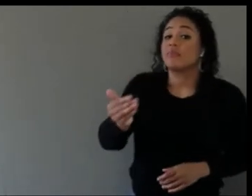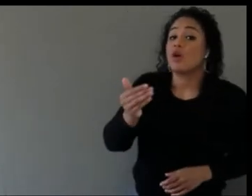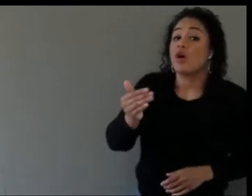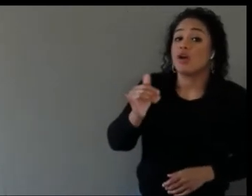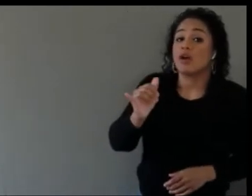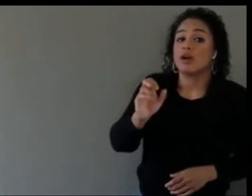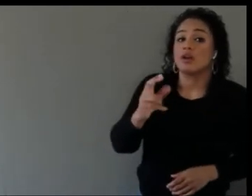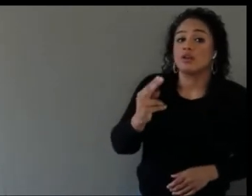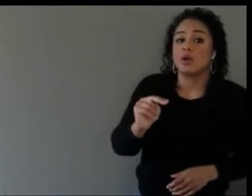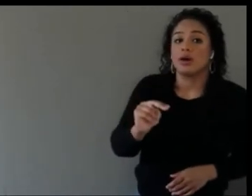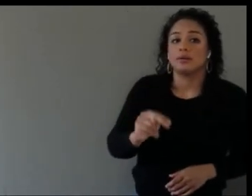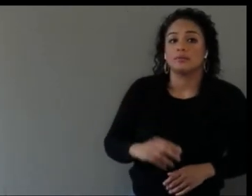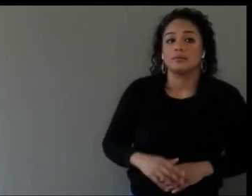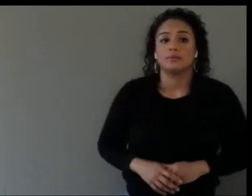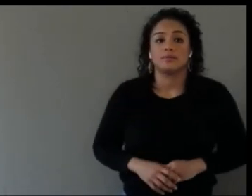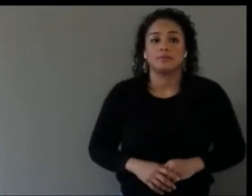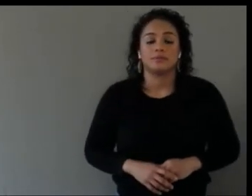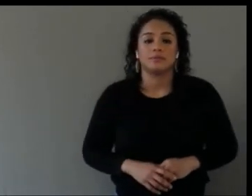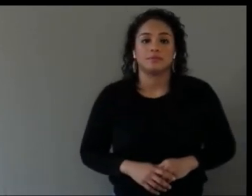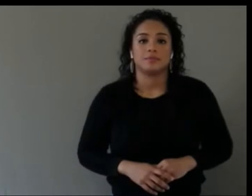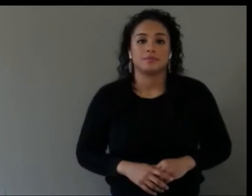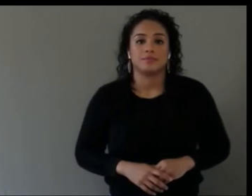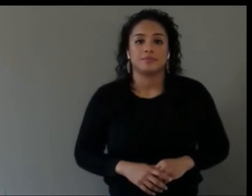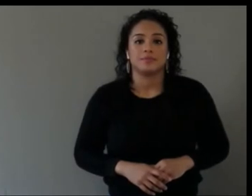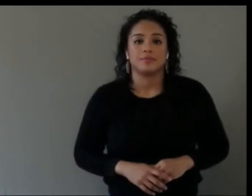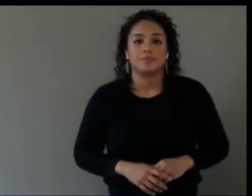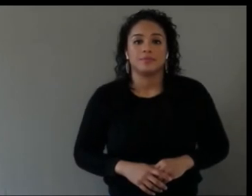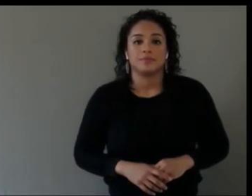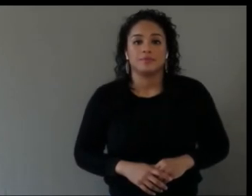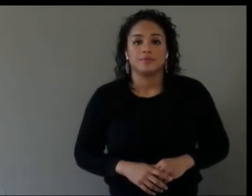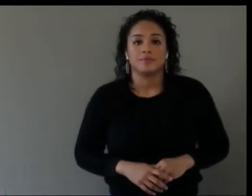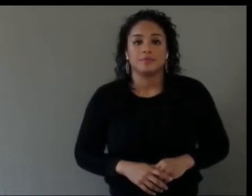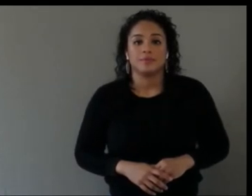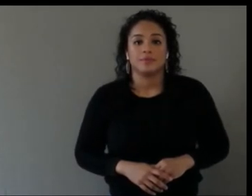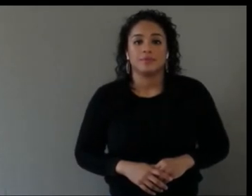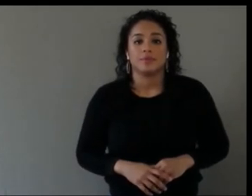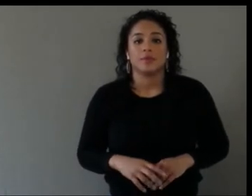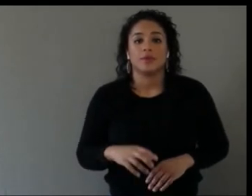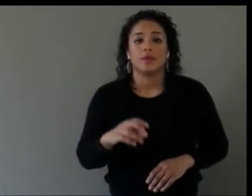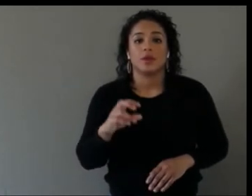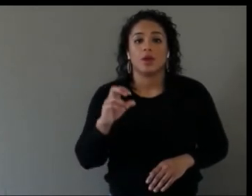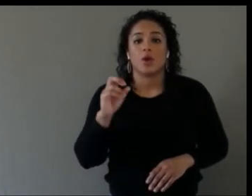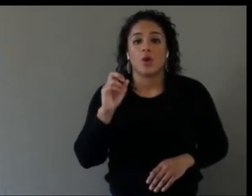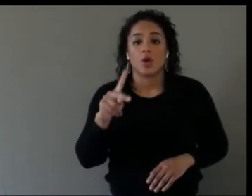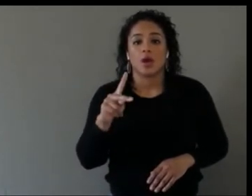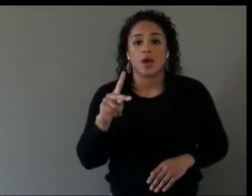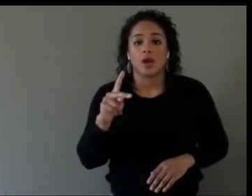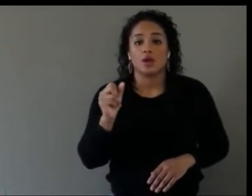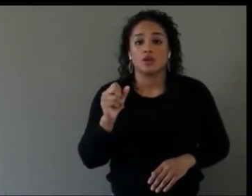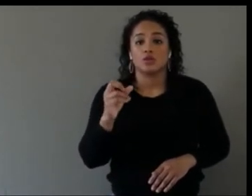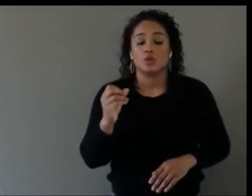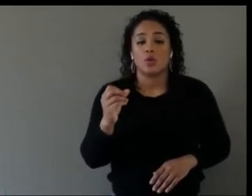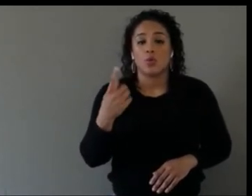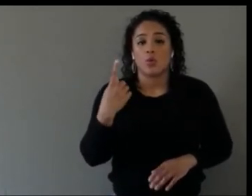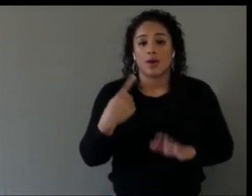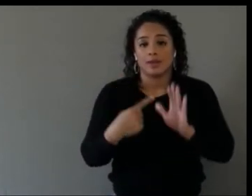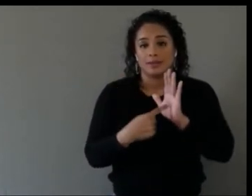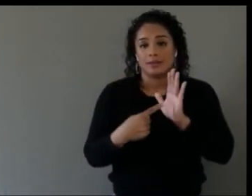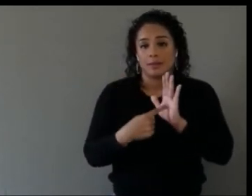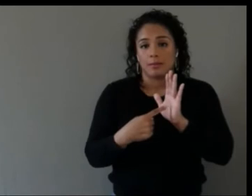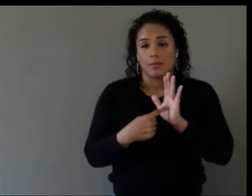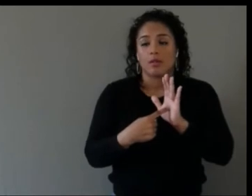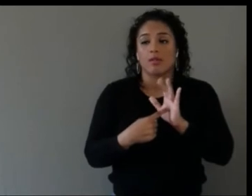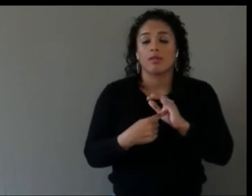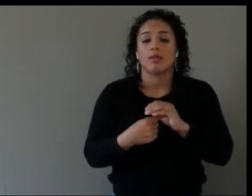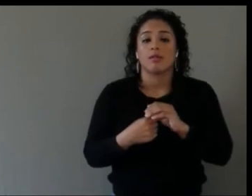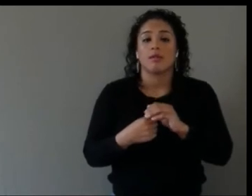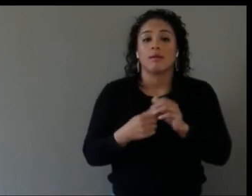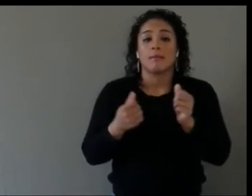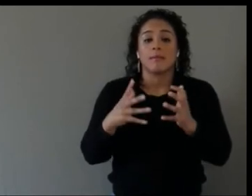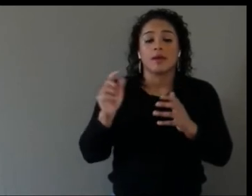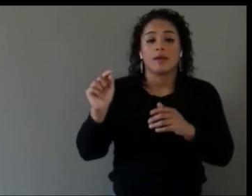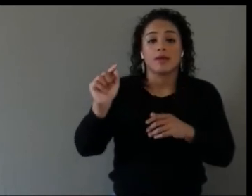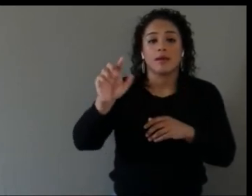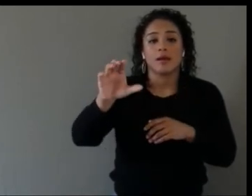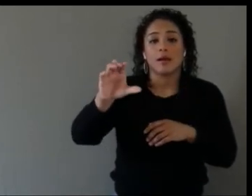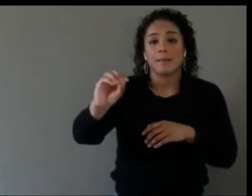So one example is that a lot of companies actually invest more money on user research